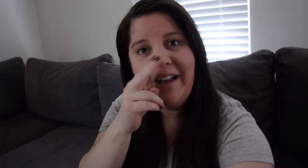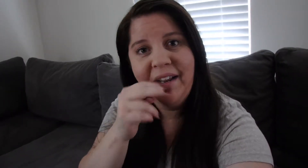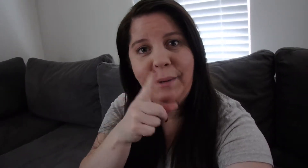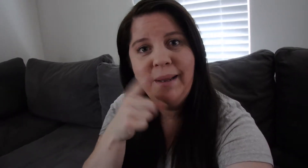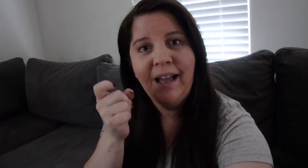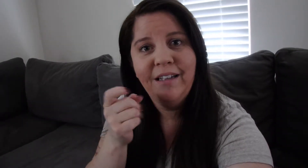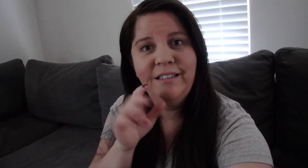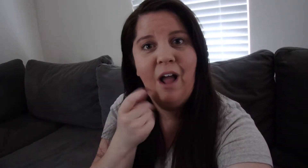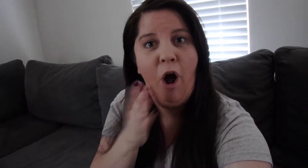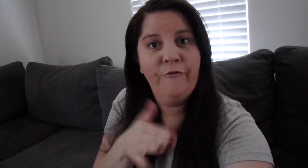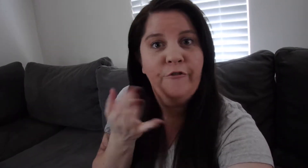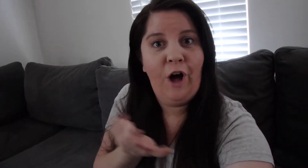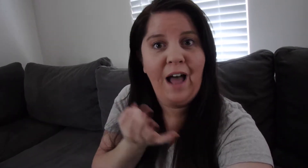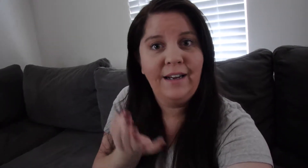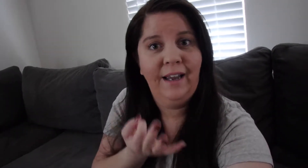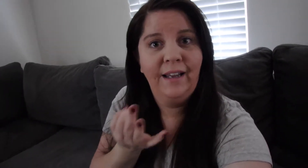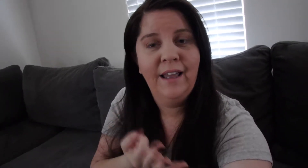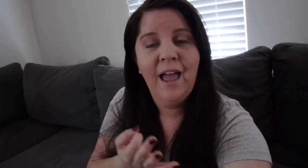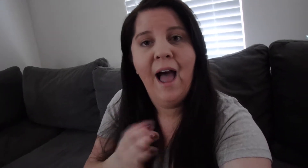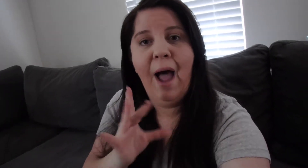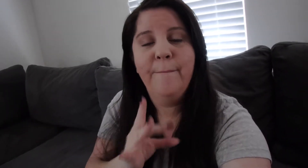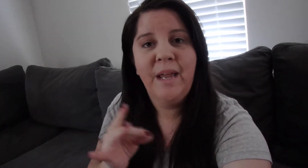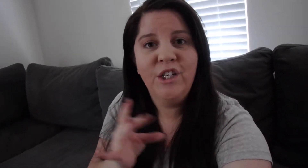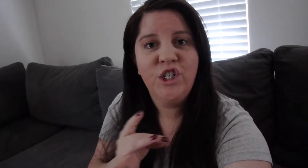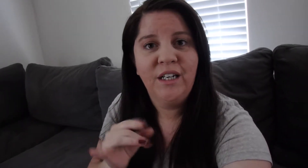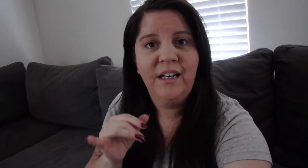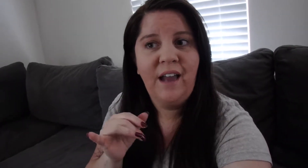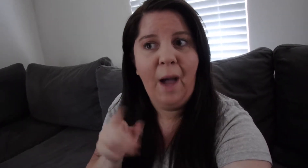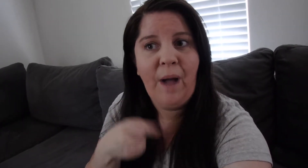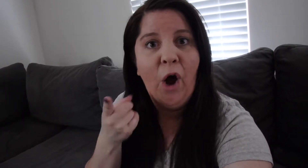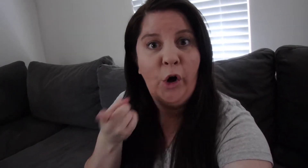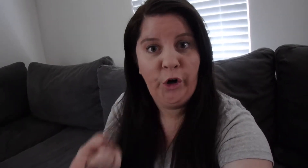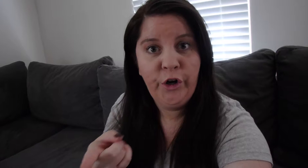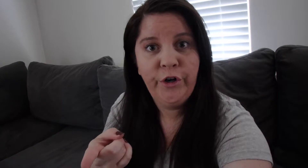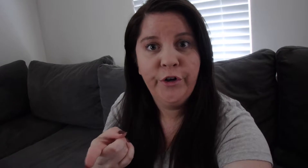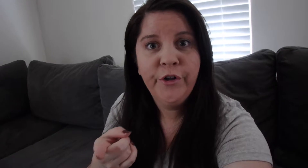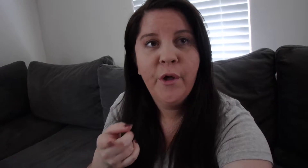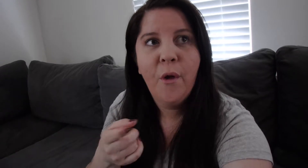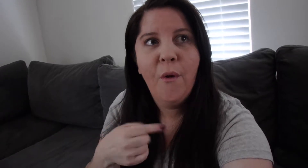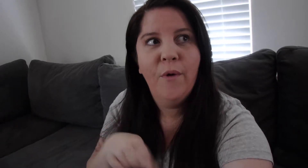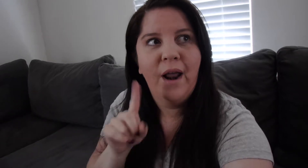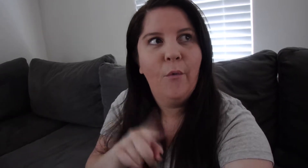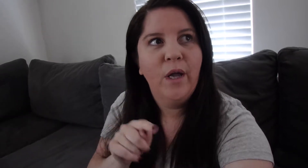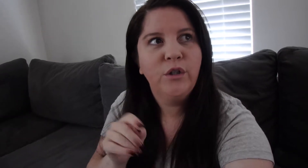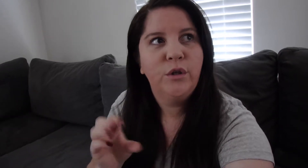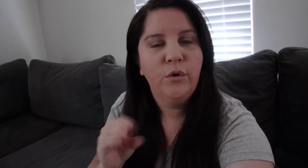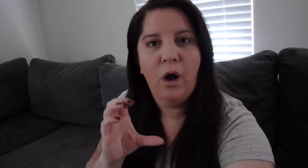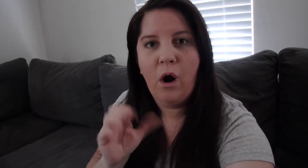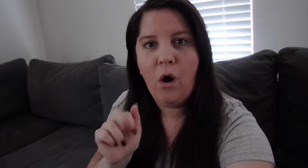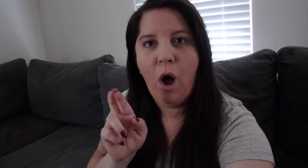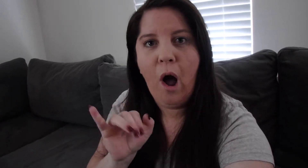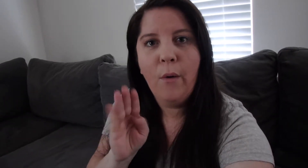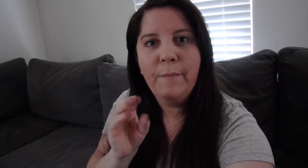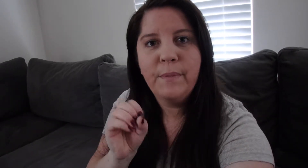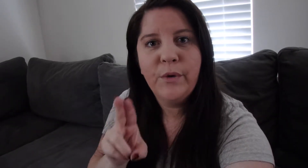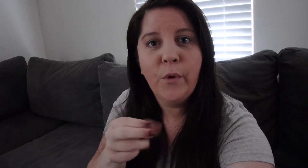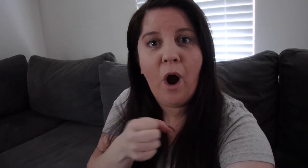It's funny because on Friday I mentioned about her When I went to the Caribu